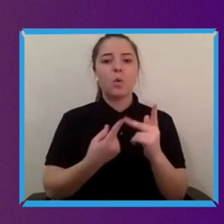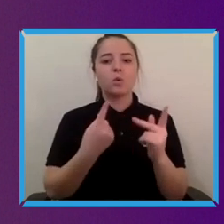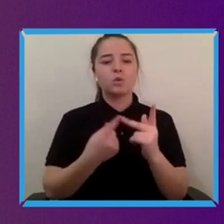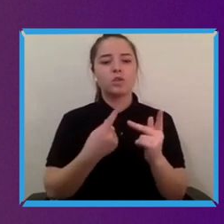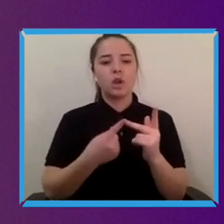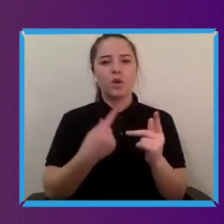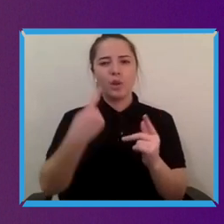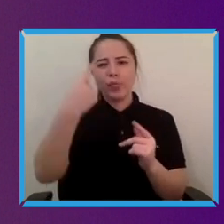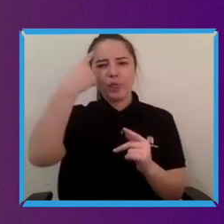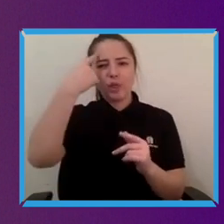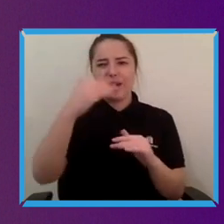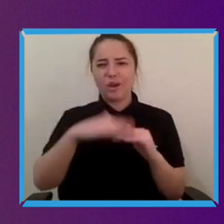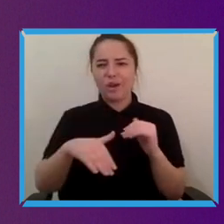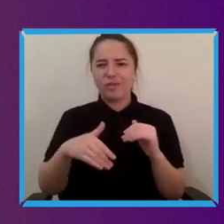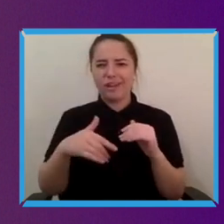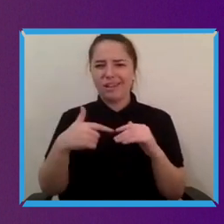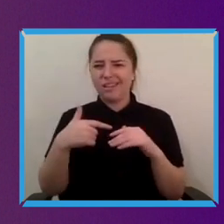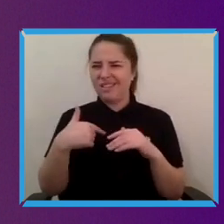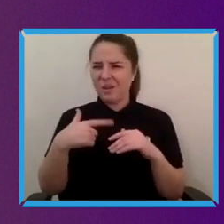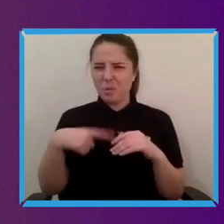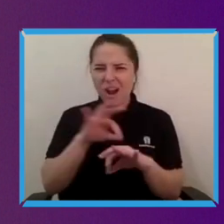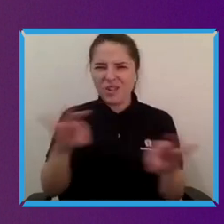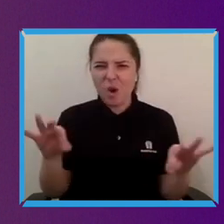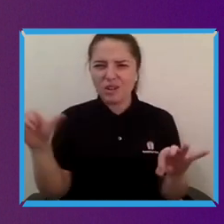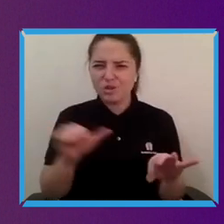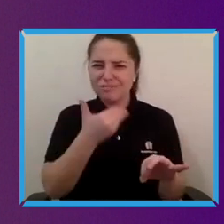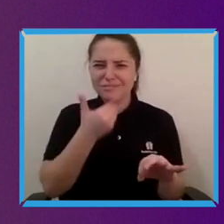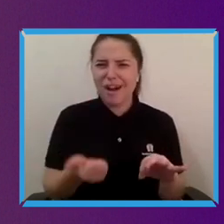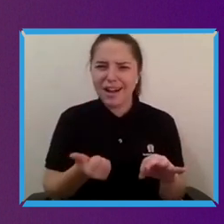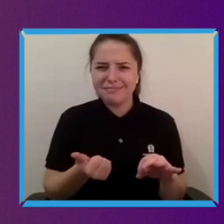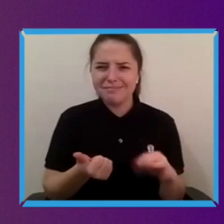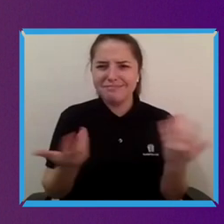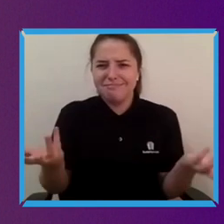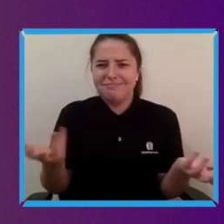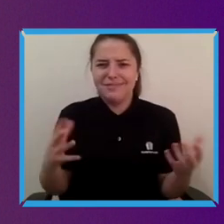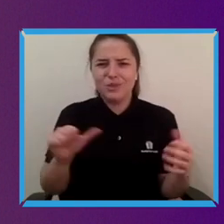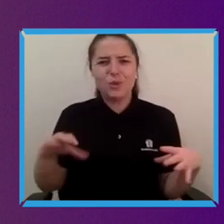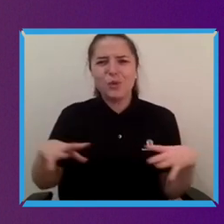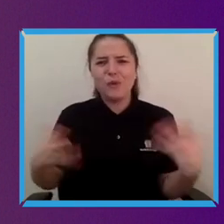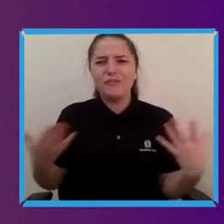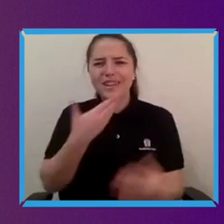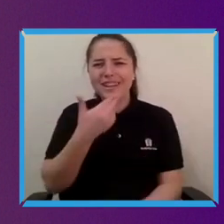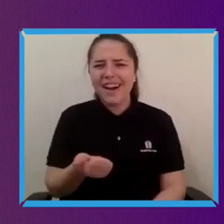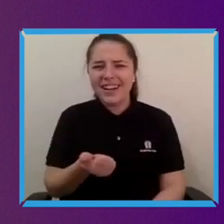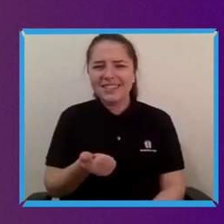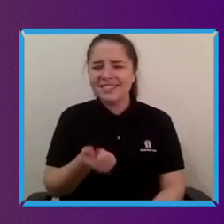question why should it not be the case that people with different kind of disability want whatever kind of device they might